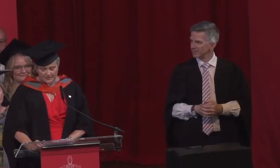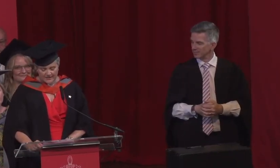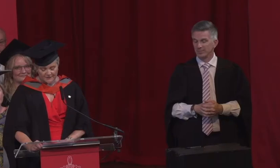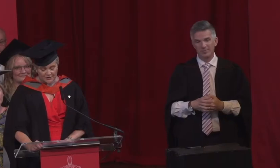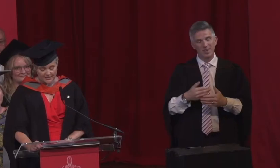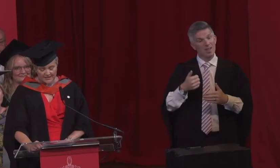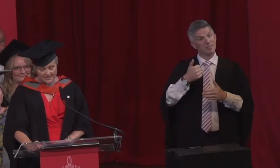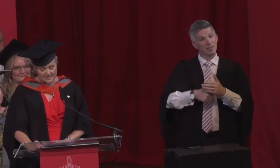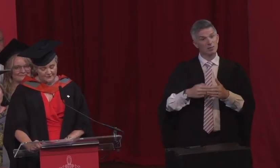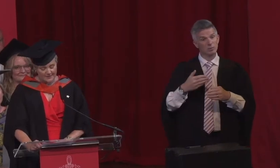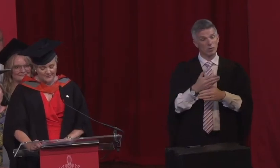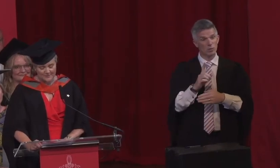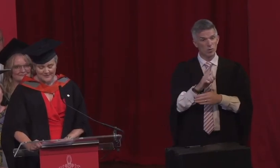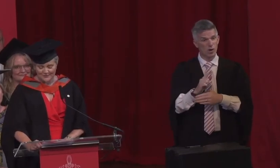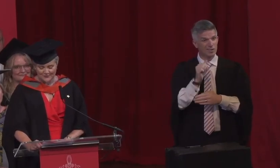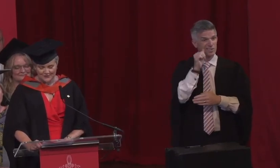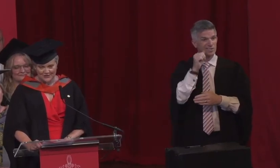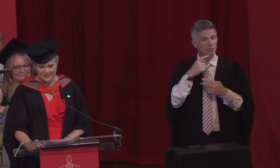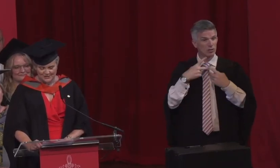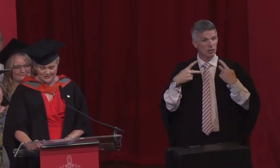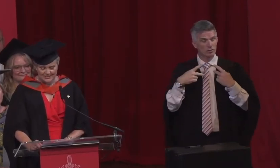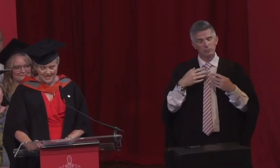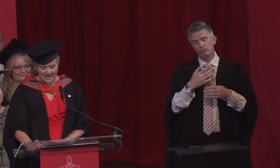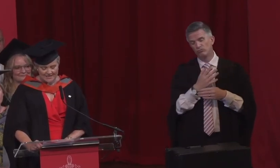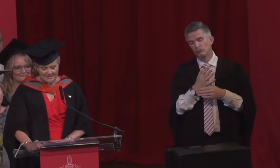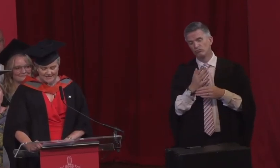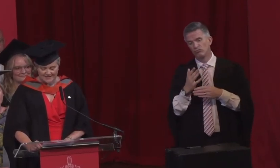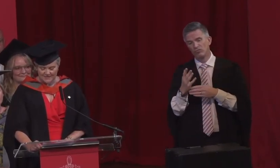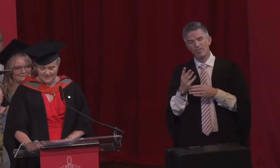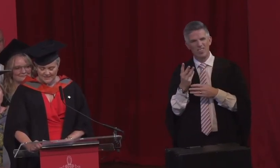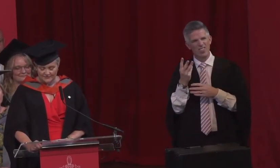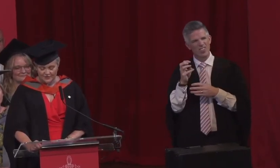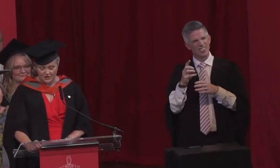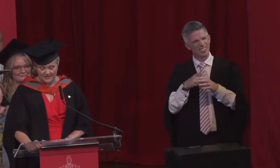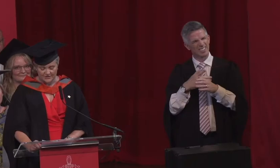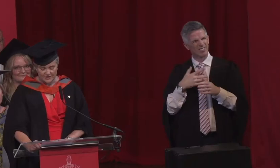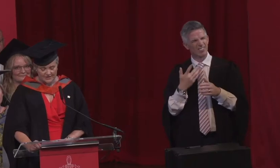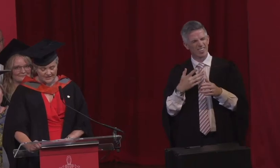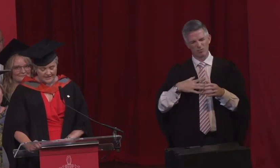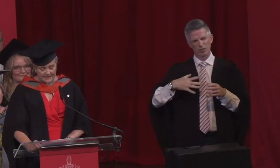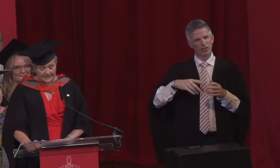after looking into different people's mouths for 30 years I decided it was time for a change. It